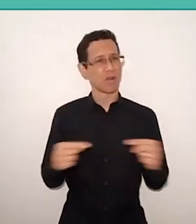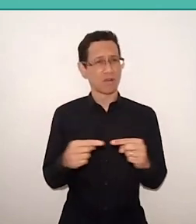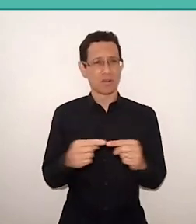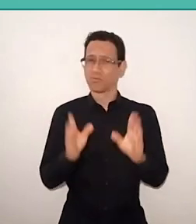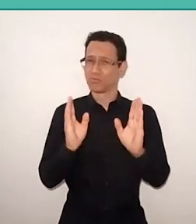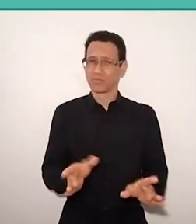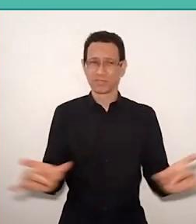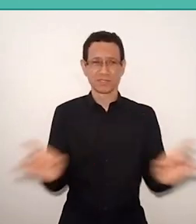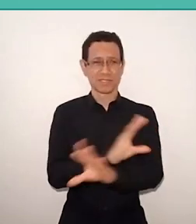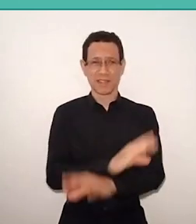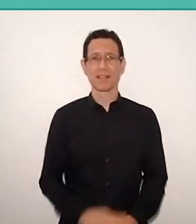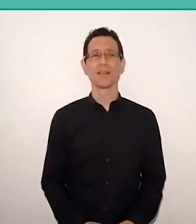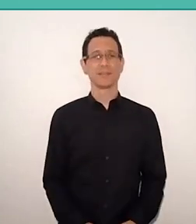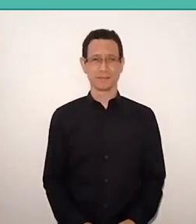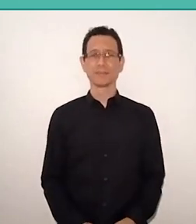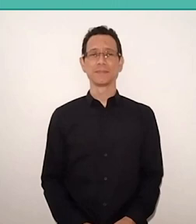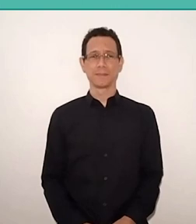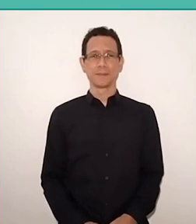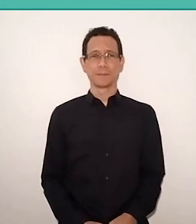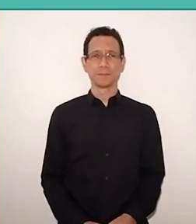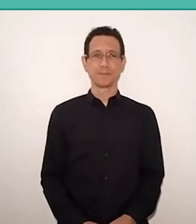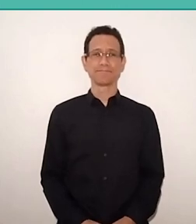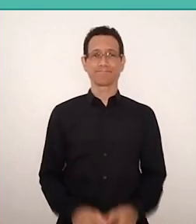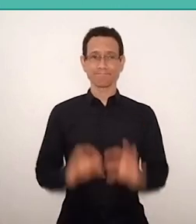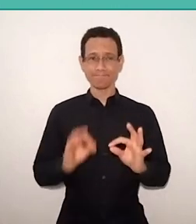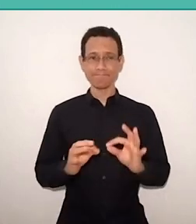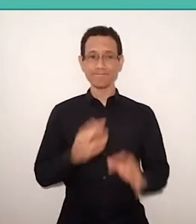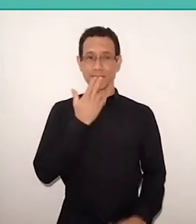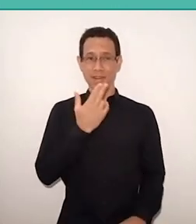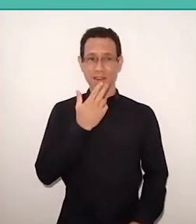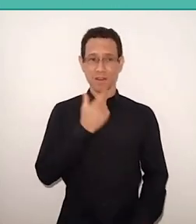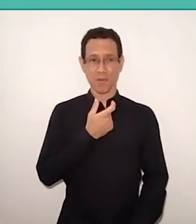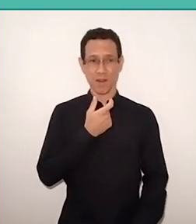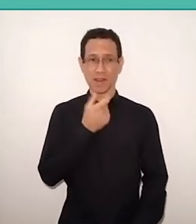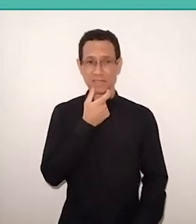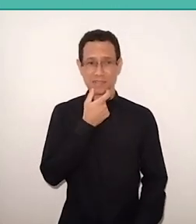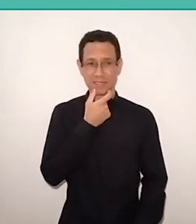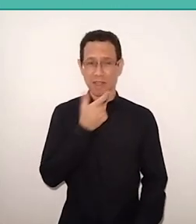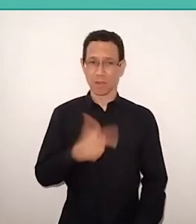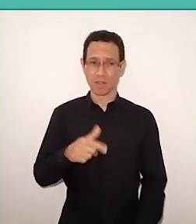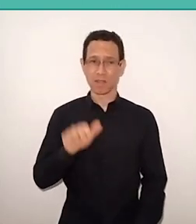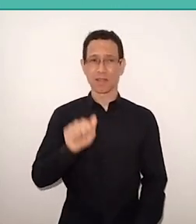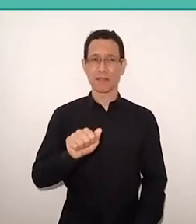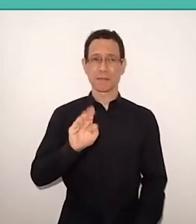we certainly in the English language, they don't have the word “alfabetização”, have the word "literacy",